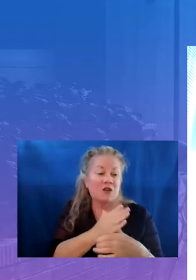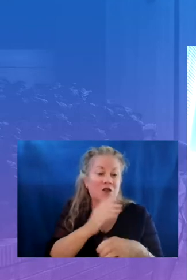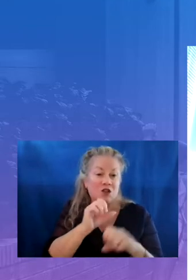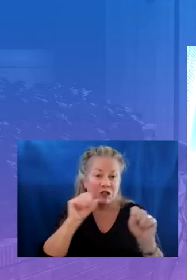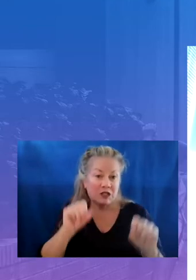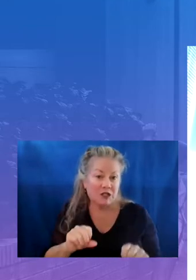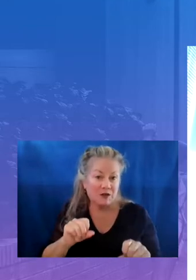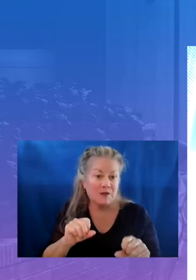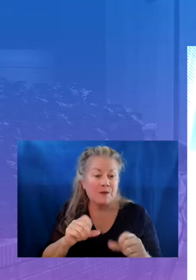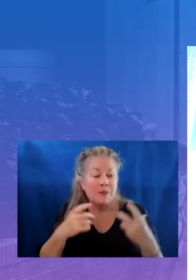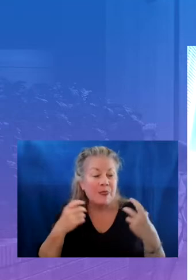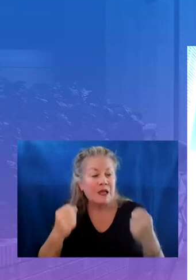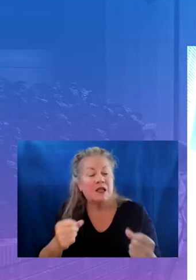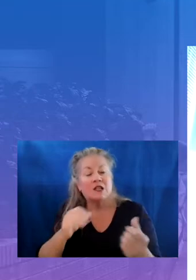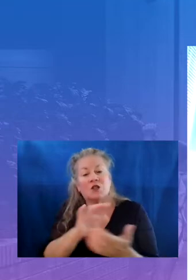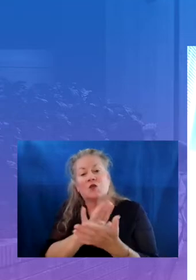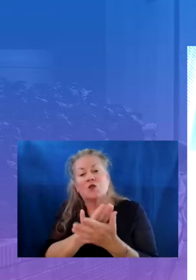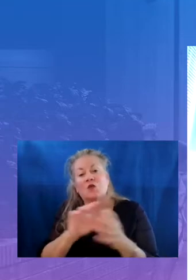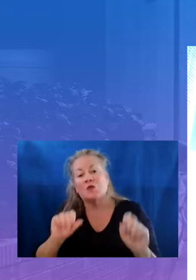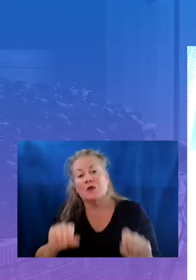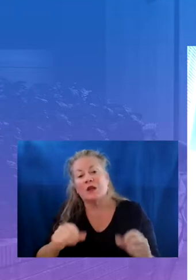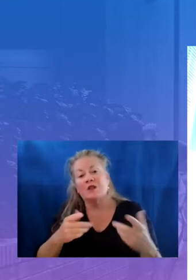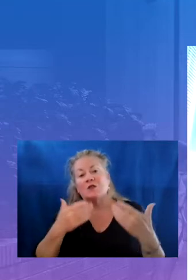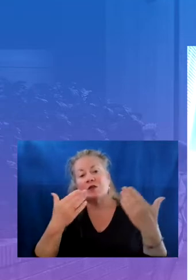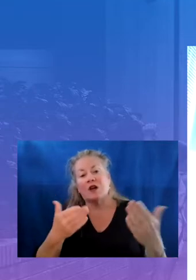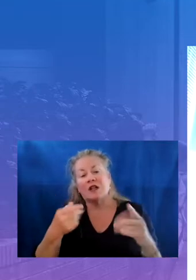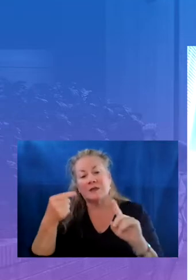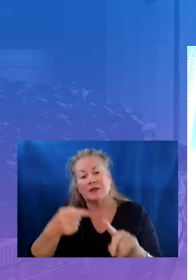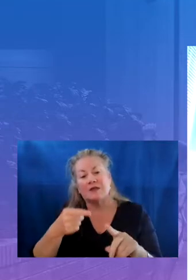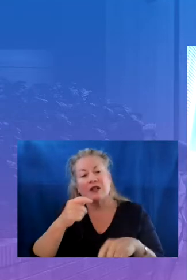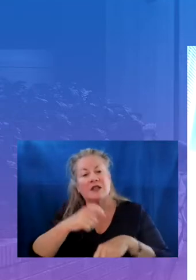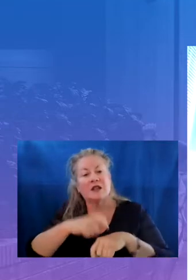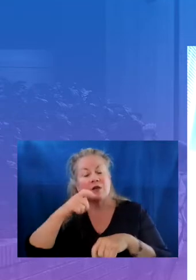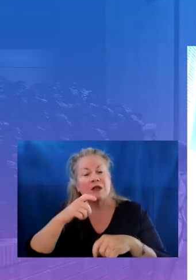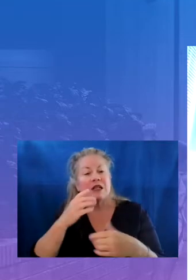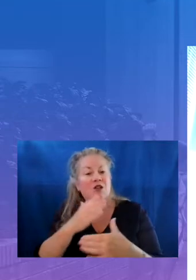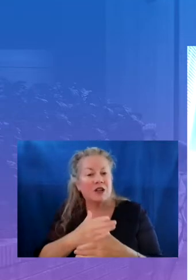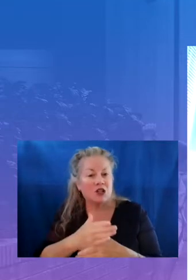school's ability to provide specific and timely interventions districts can also support the